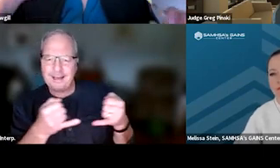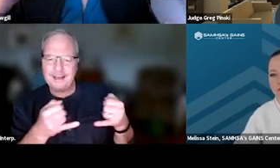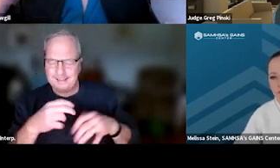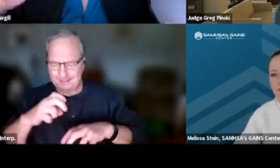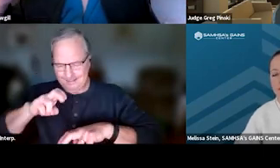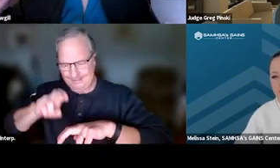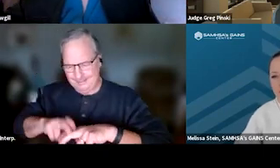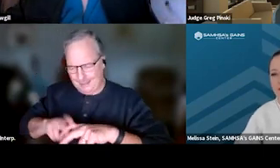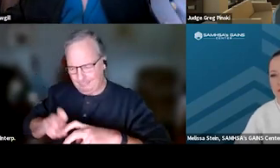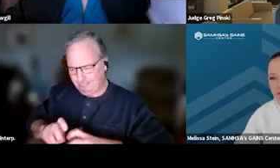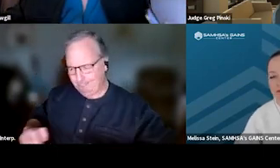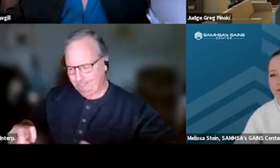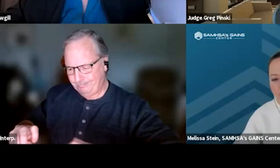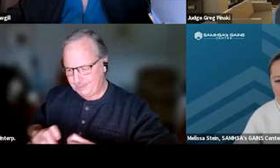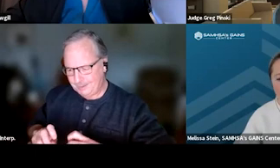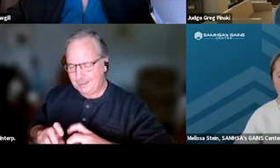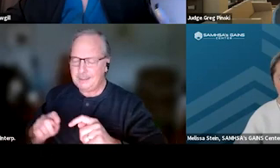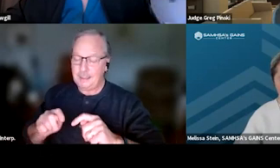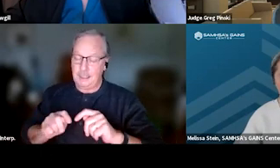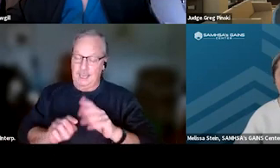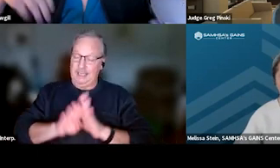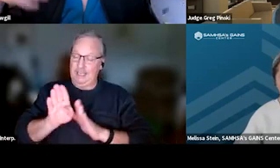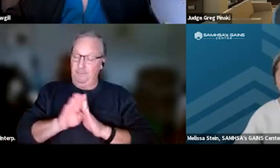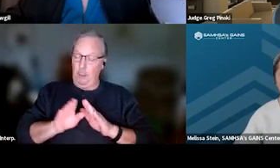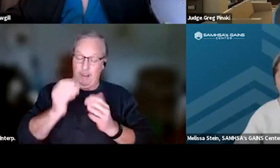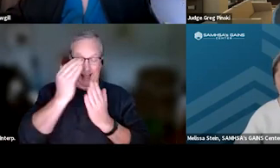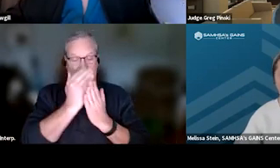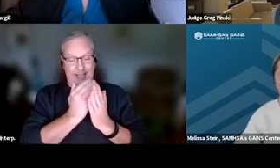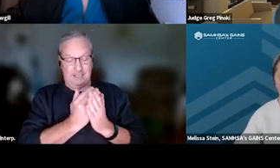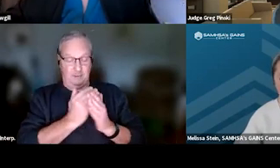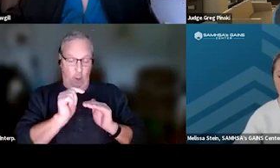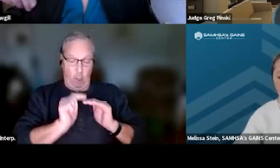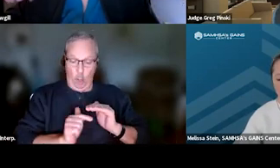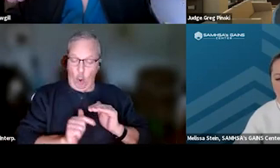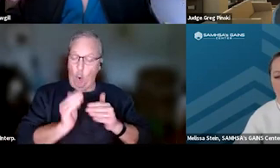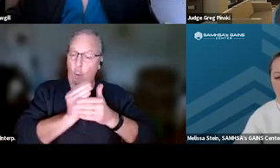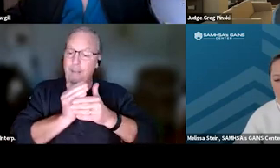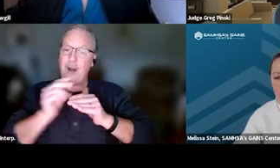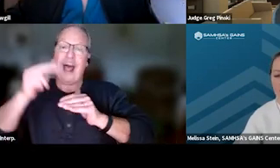develop a list of low, moderate, and high incentives, reach out for help and ask people to help you.